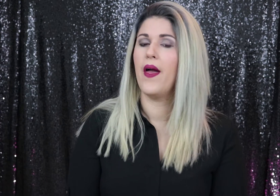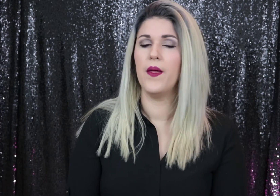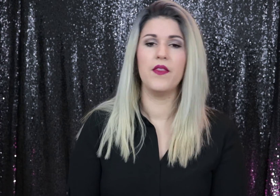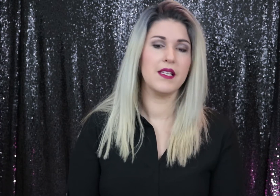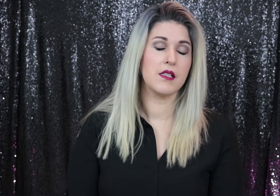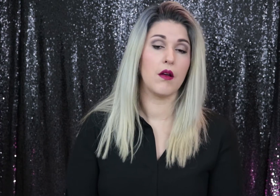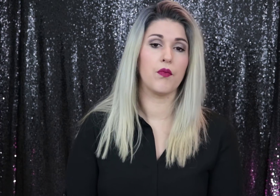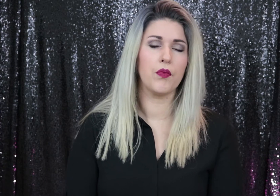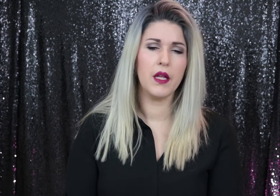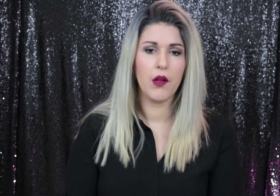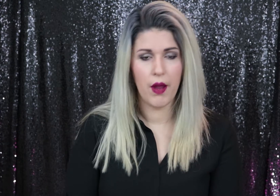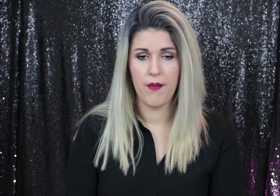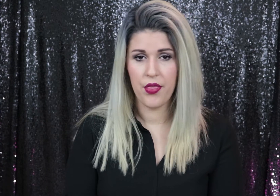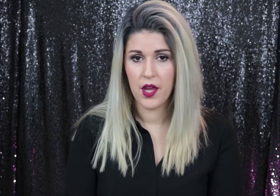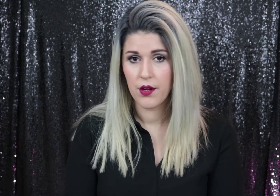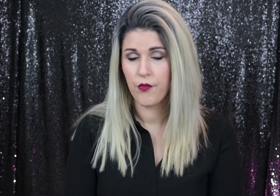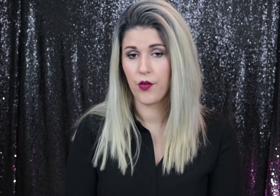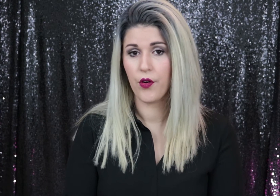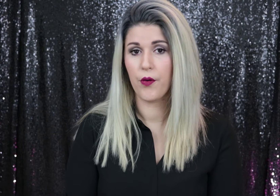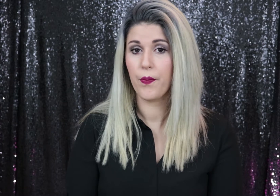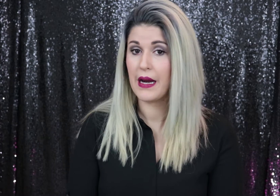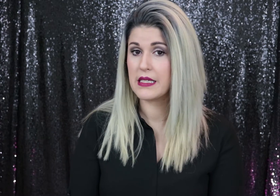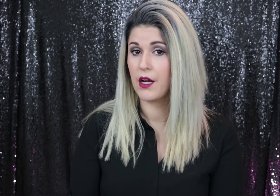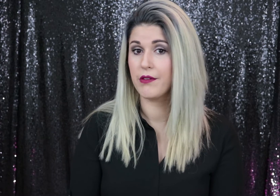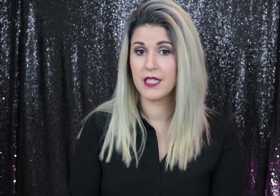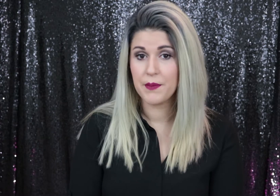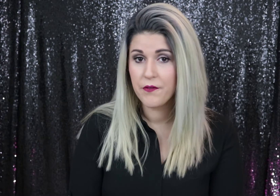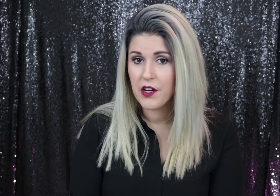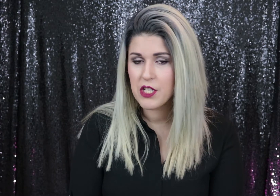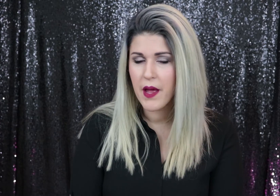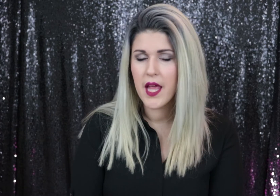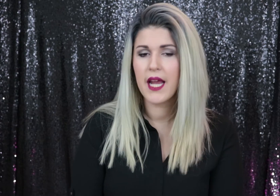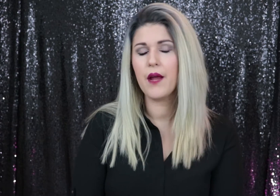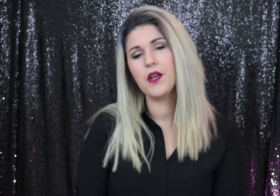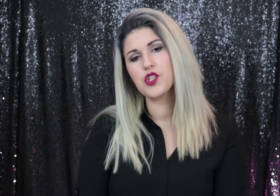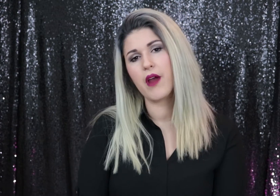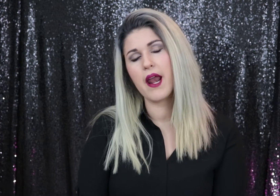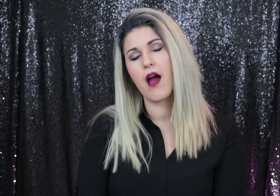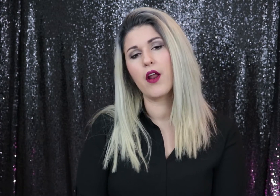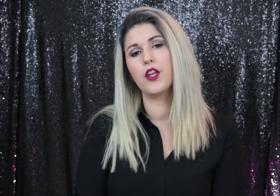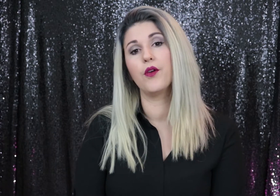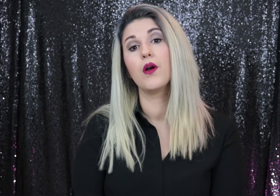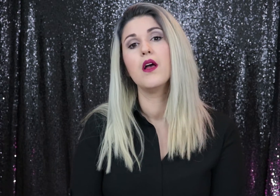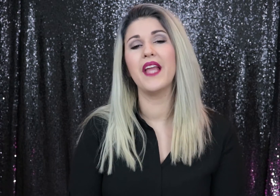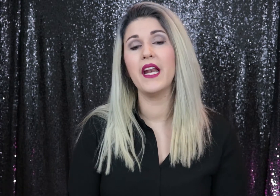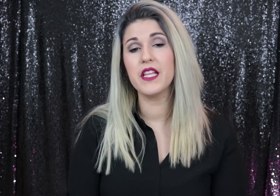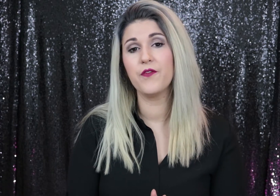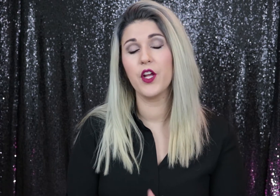and this is a really great method for practicing receptive finger spelling. And I want to try it out on you at the end of this video,